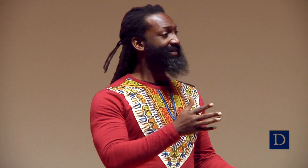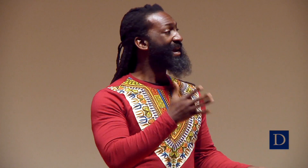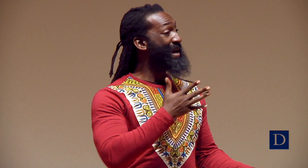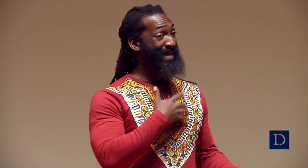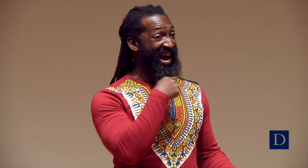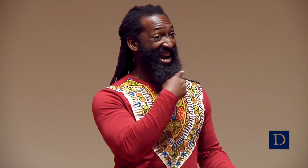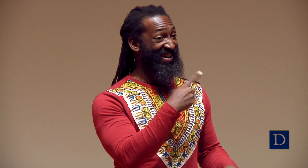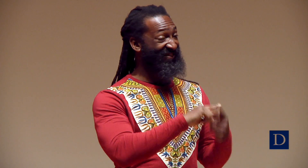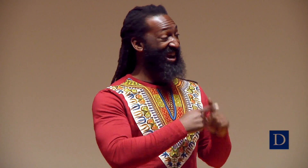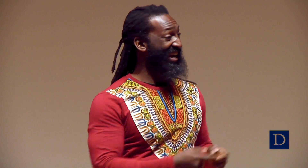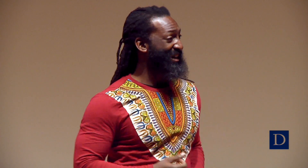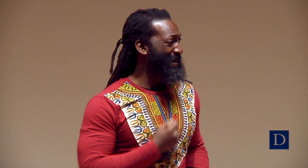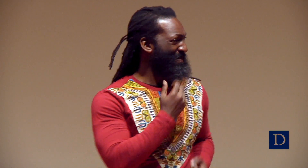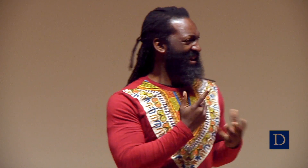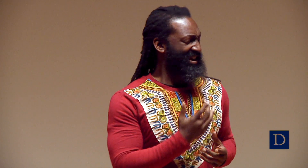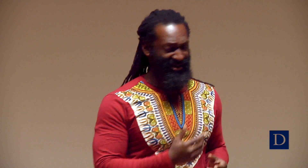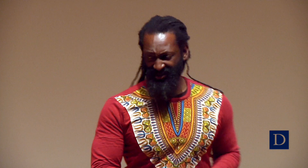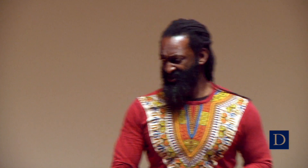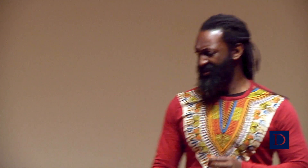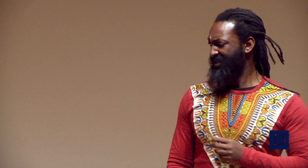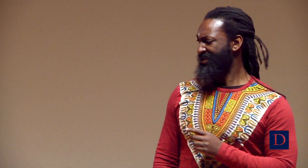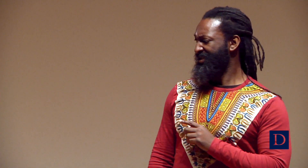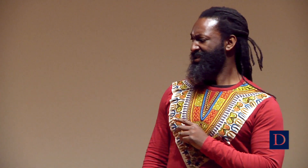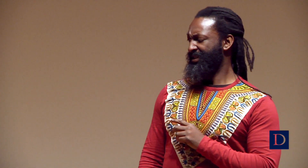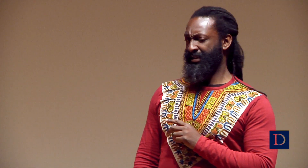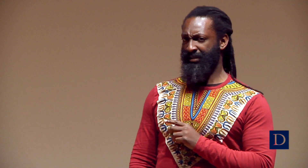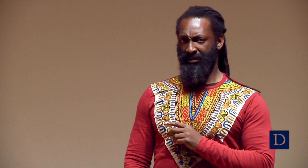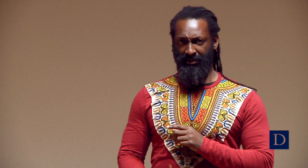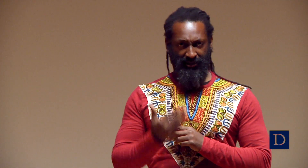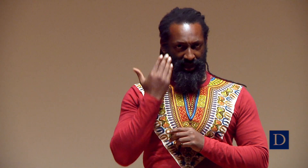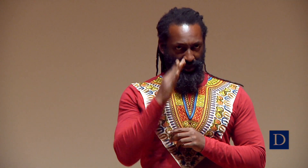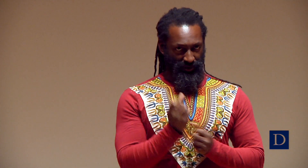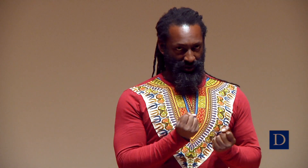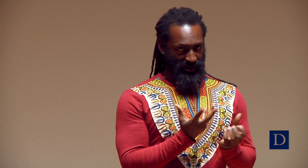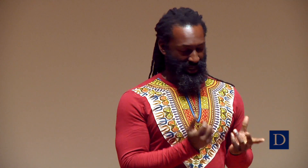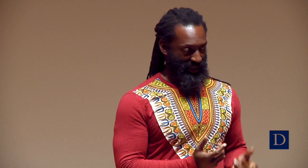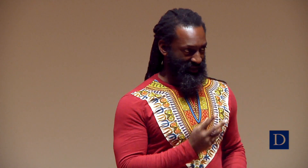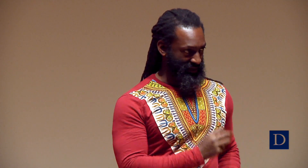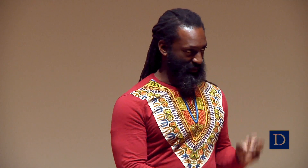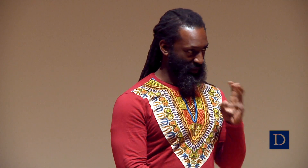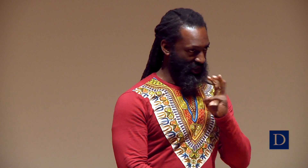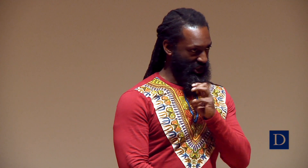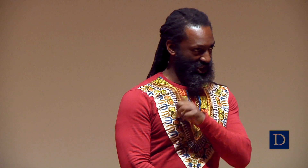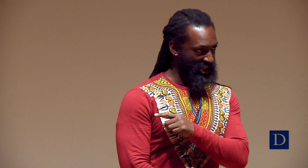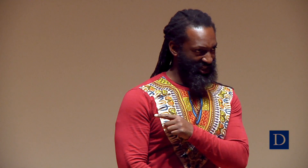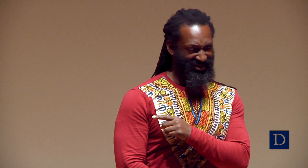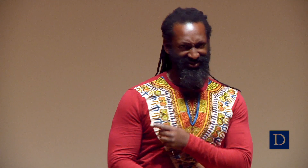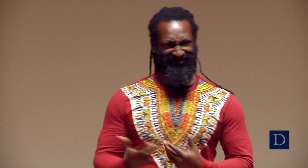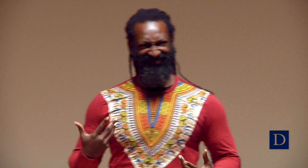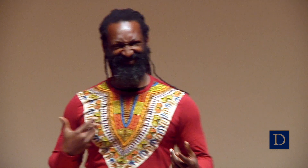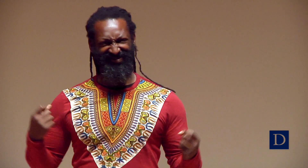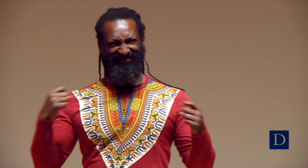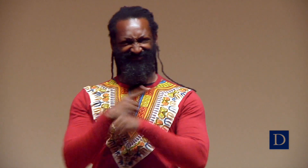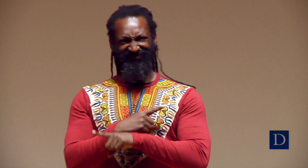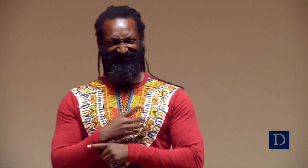So when I talk to my hearing friends and I express myself, they look at me and they said, “I don’t know sign, so I don’t know what he’s doing. He’s obviously weird.”